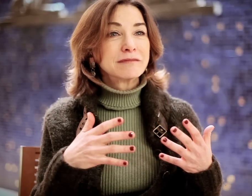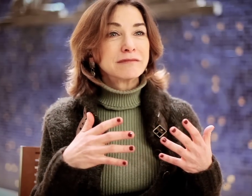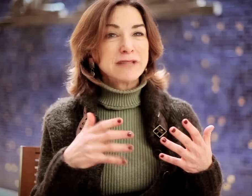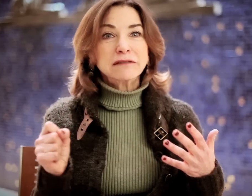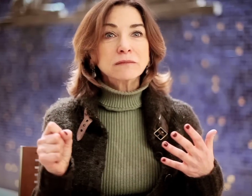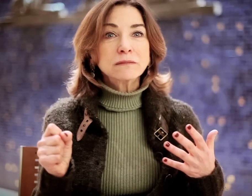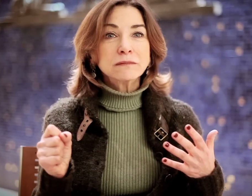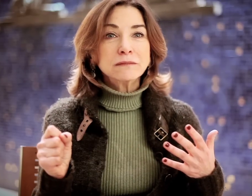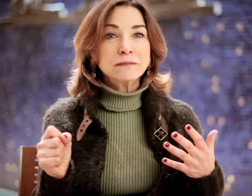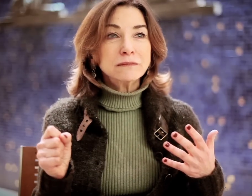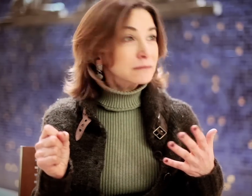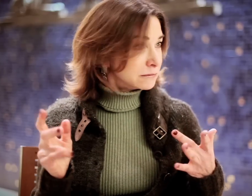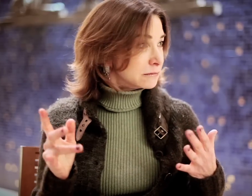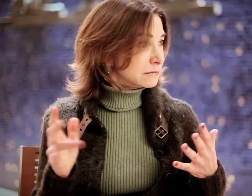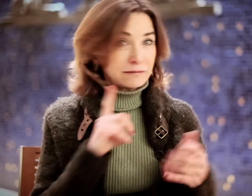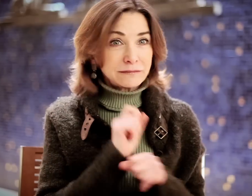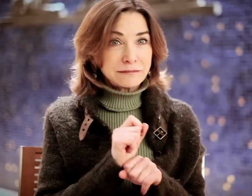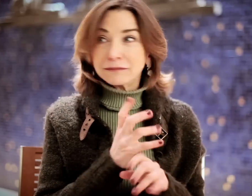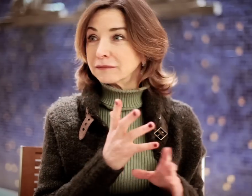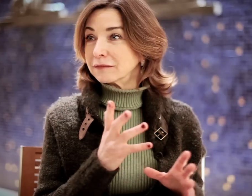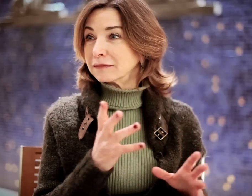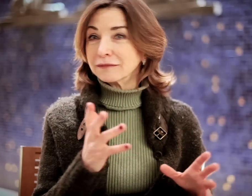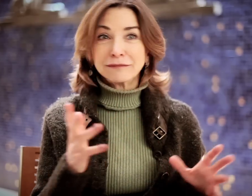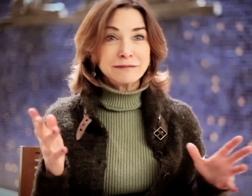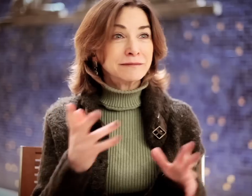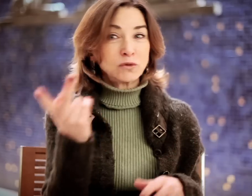"Yes," they said. So was this it? Are we actually moving forward?